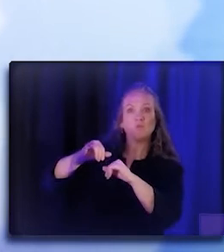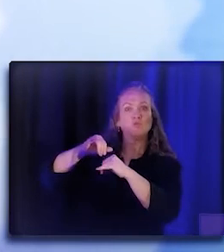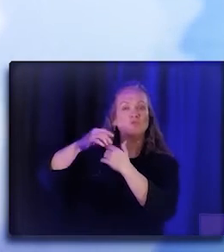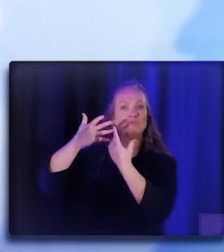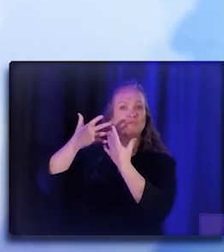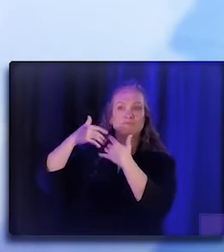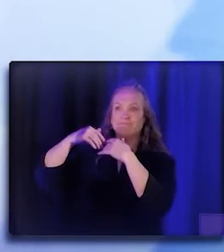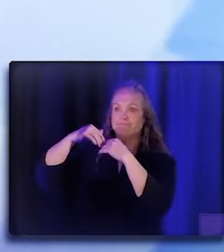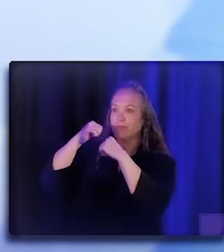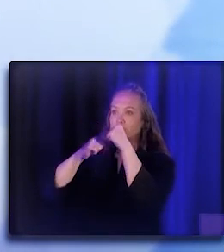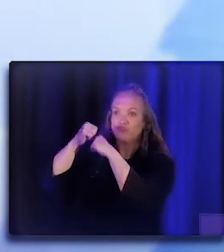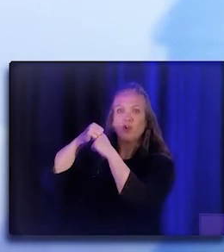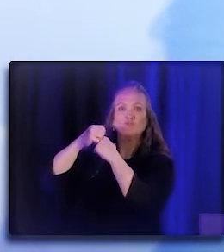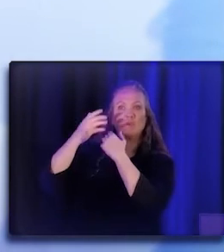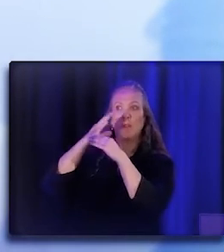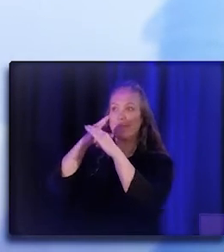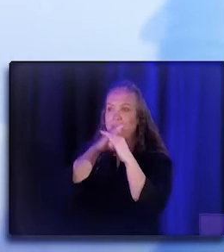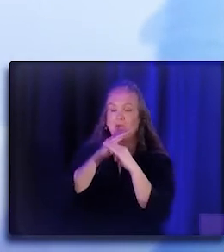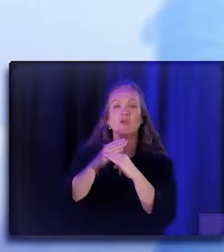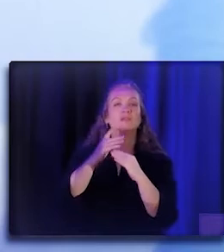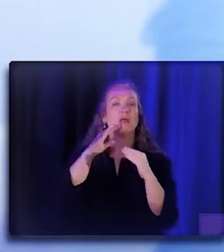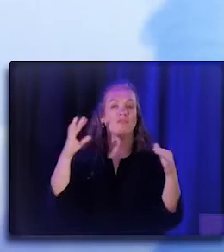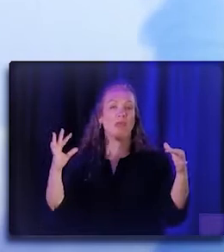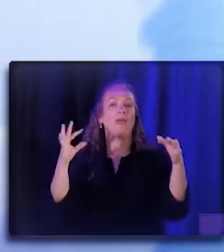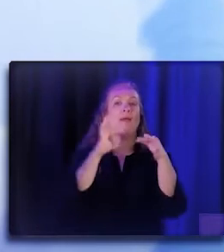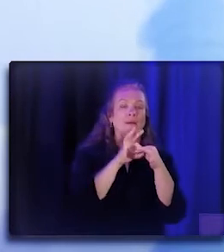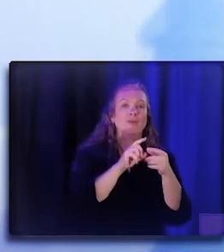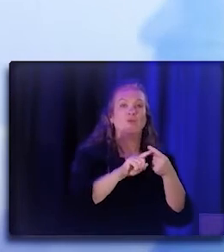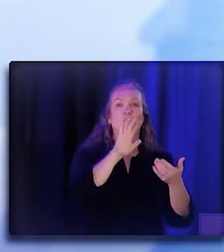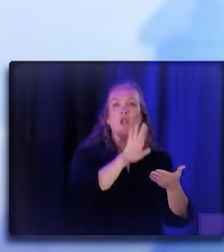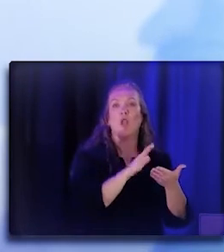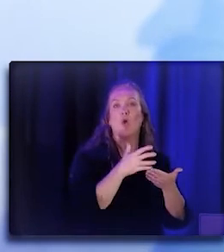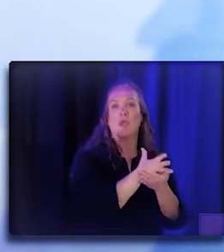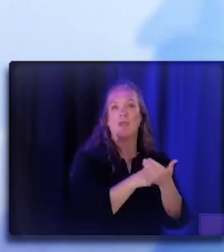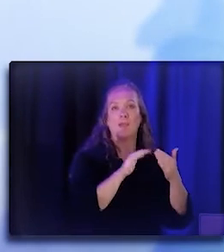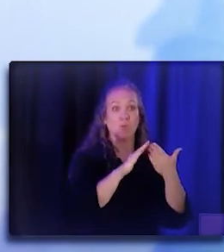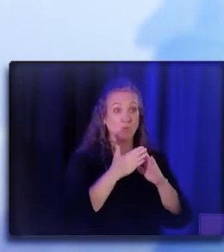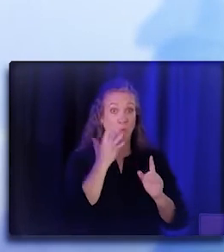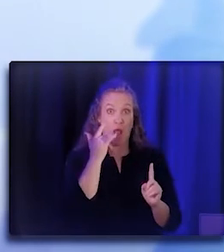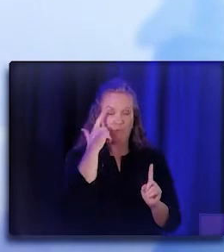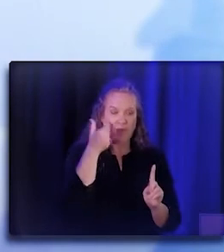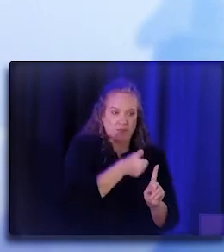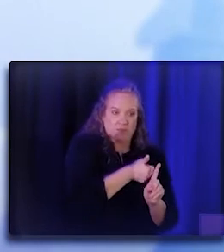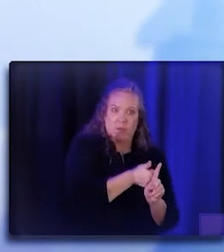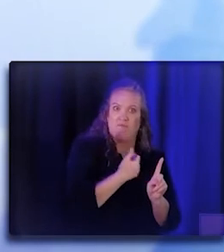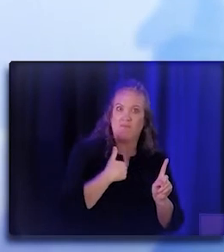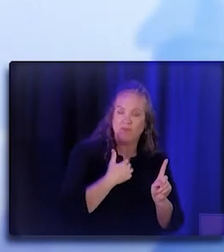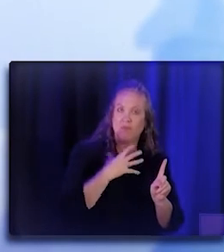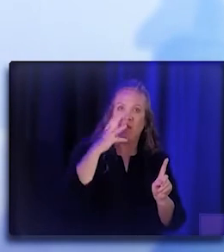that are faced by low-income communities because they themselves have faced those barriers. They themselves have advocated